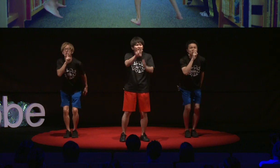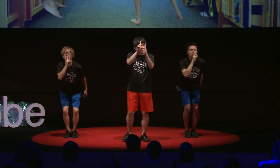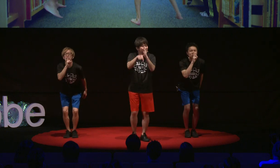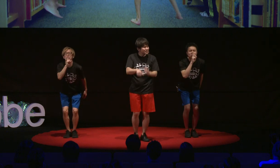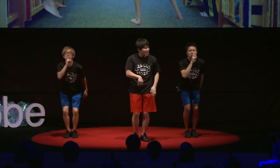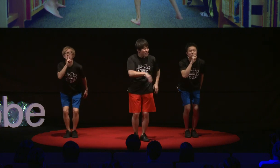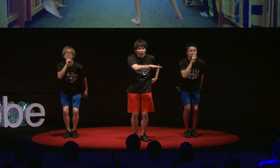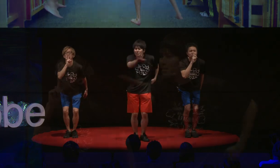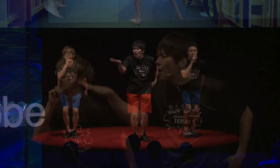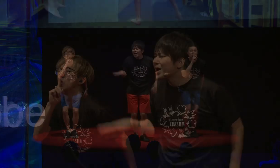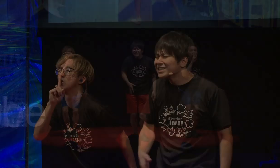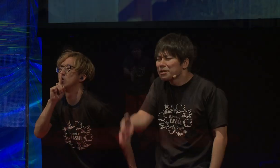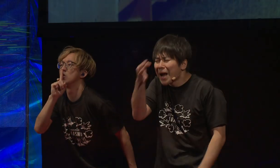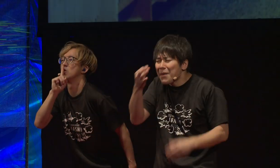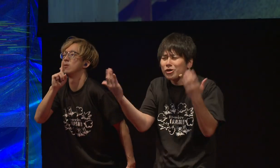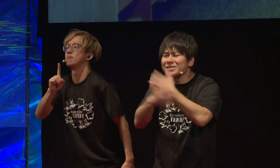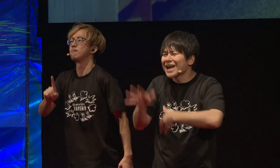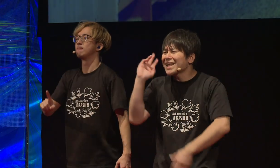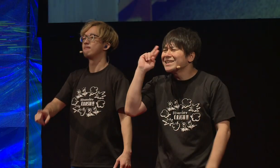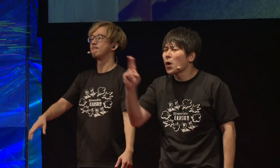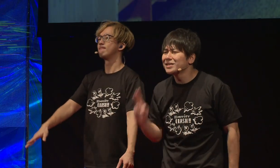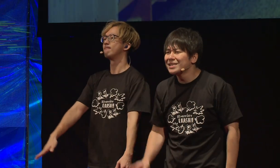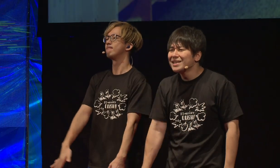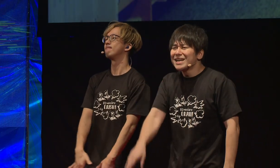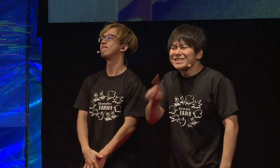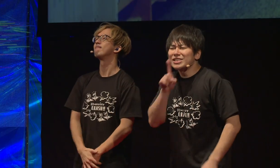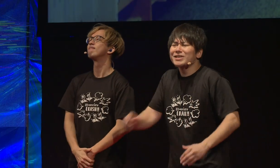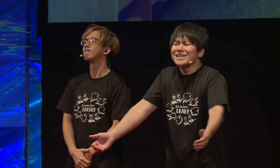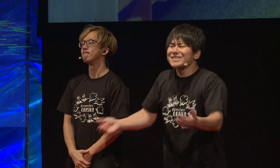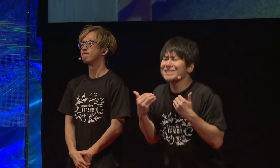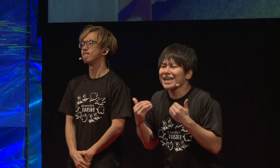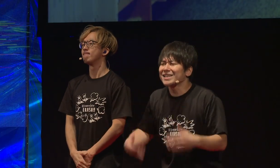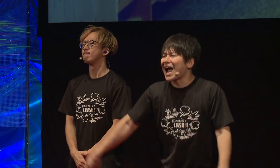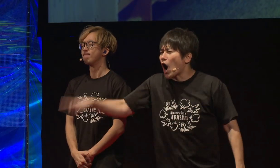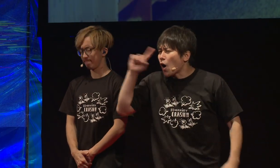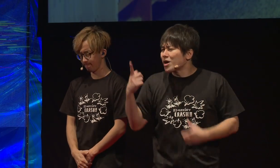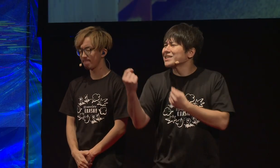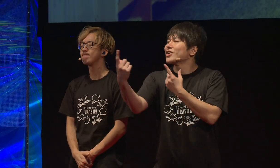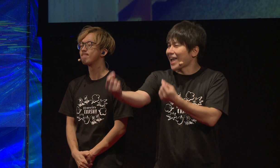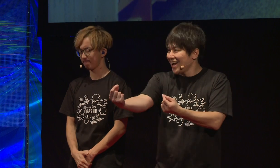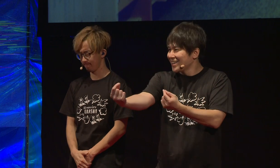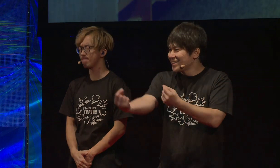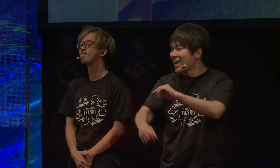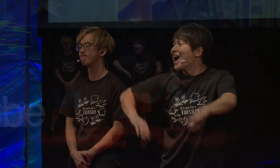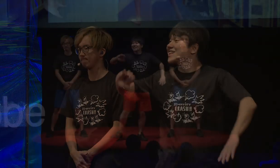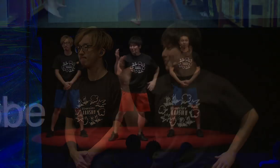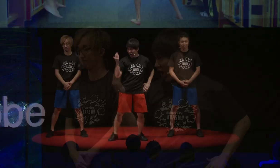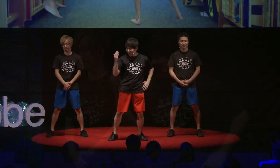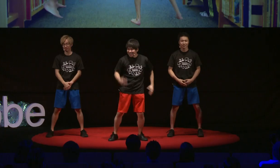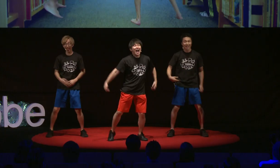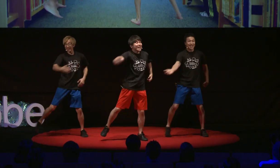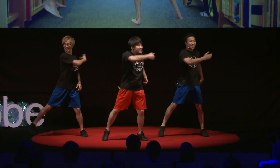In order not to bother other people, you have to be quiet, right? But...